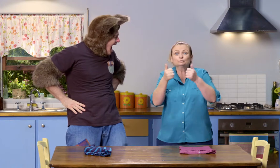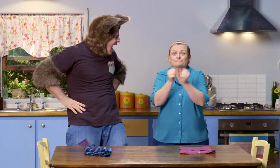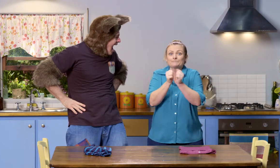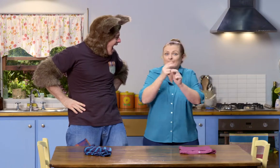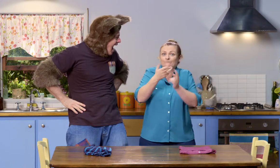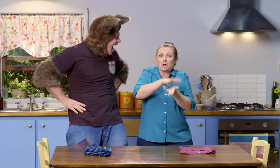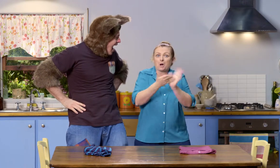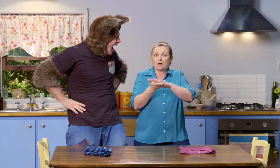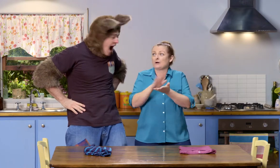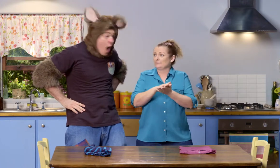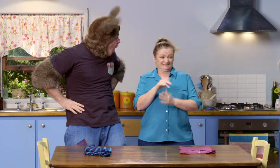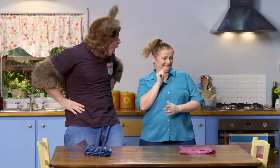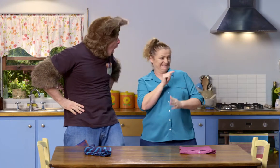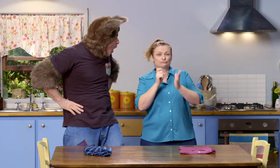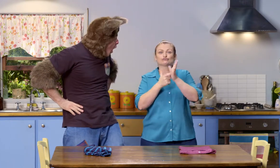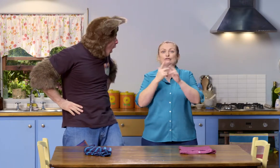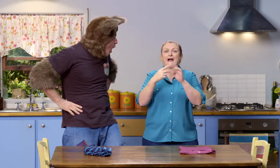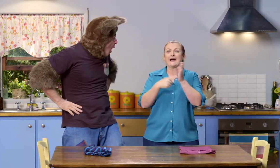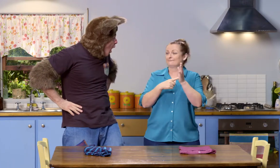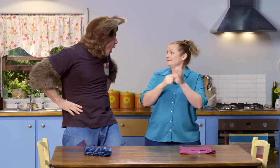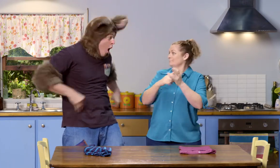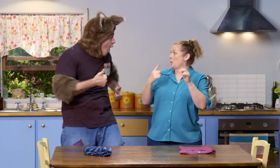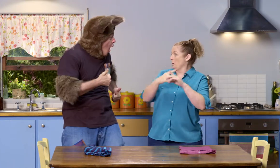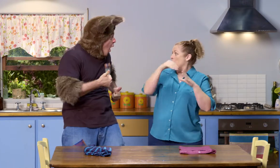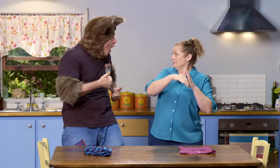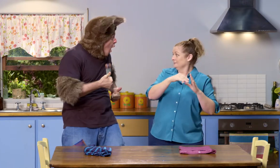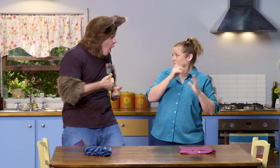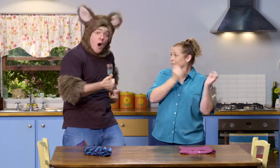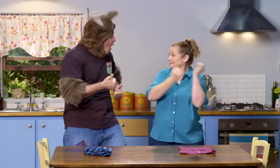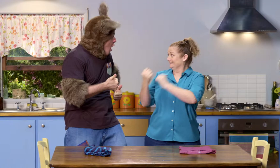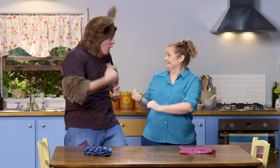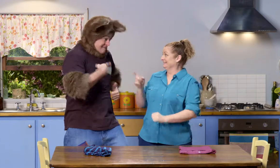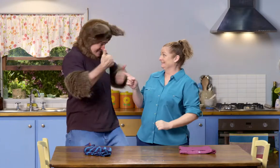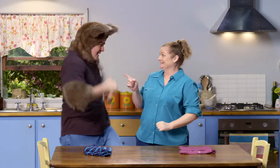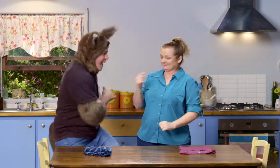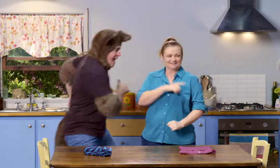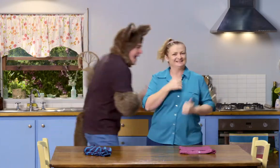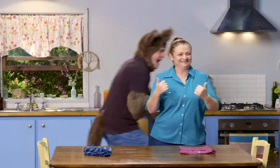Well, I've got some great paper for folding in the craft box. Can you go and get it? Yeah, OK.